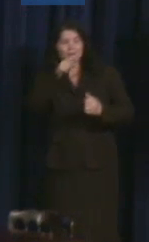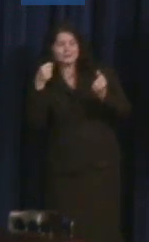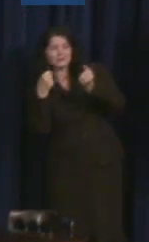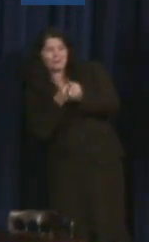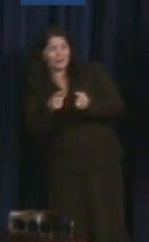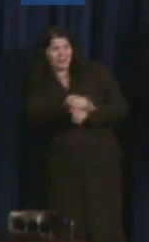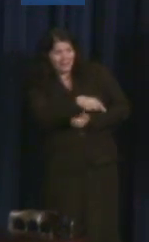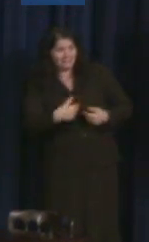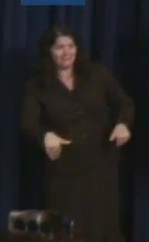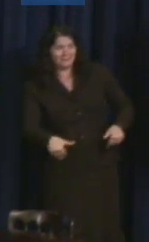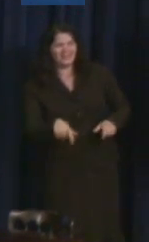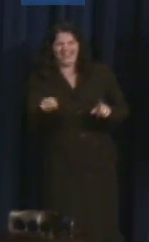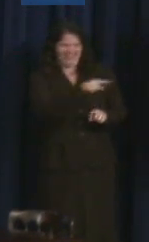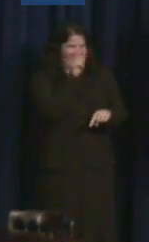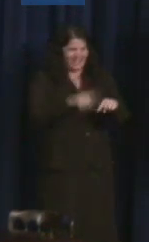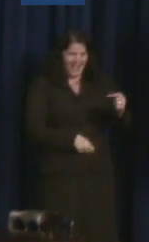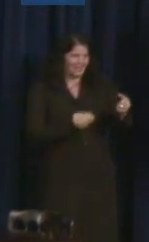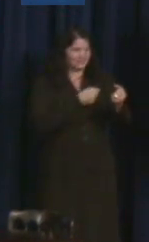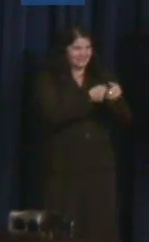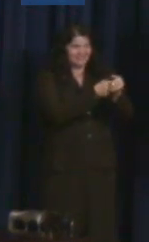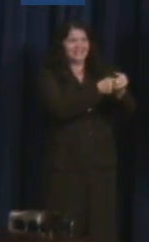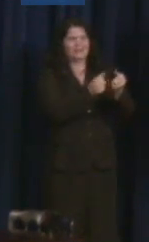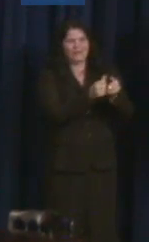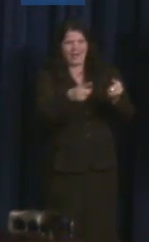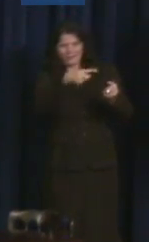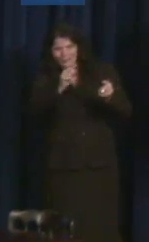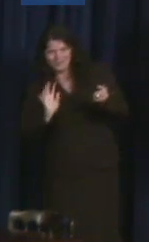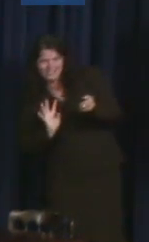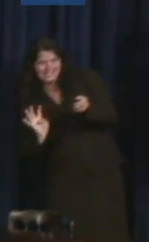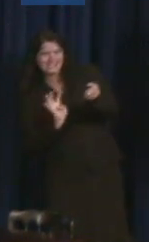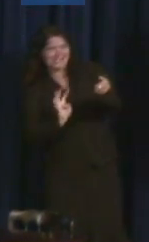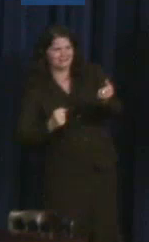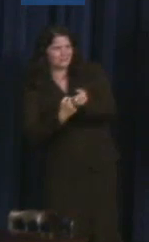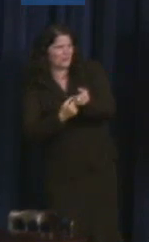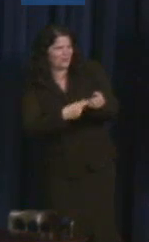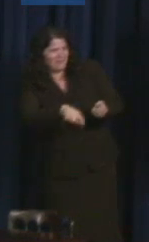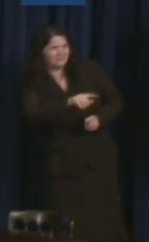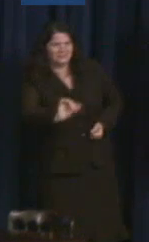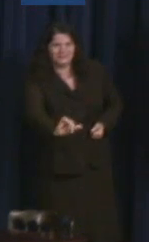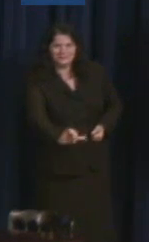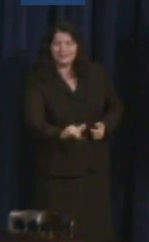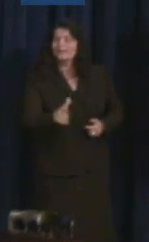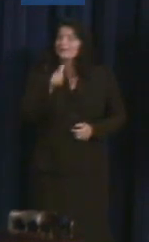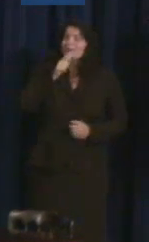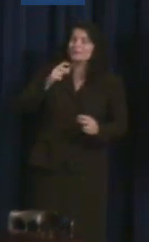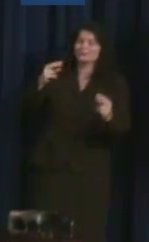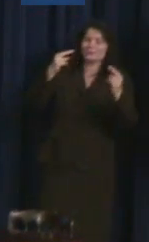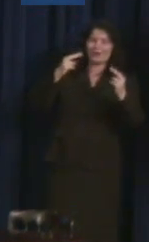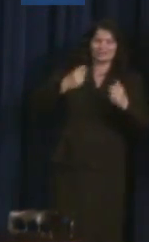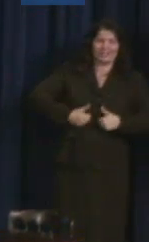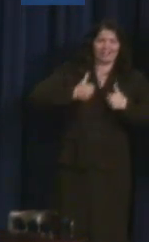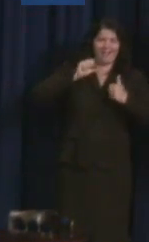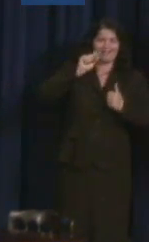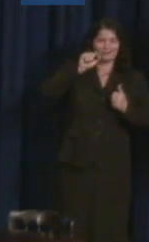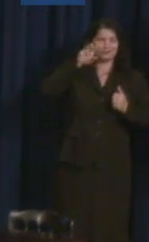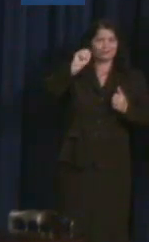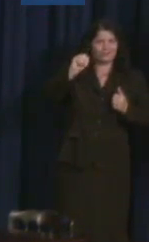they couldn't be Champions without you. To those of us who are watching our livestream, which we enjoy broadcasting across the country, who